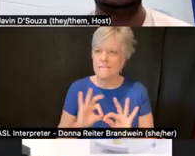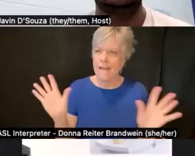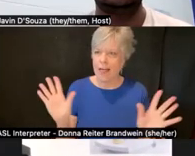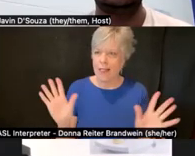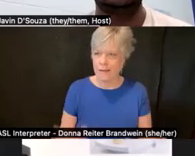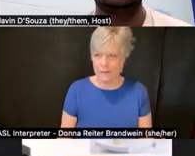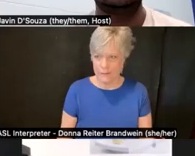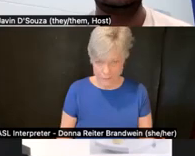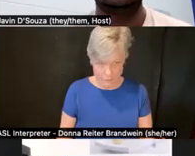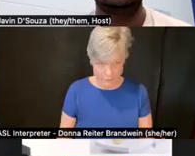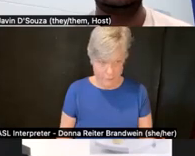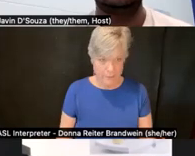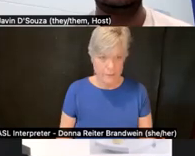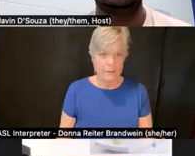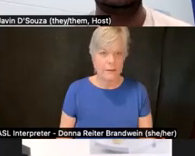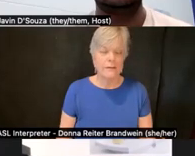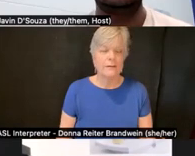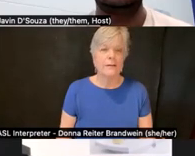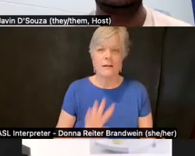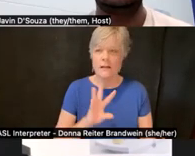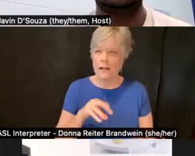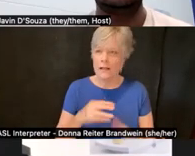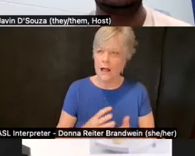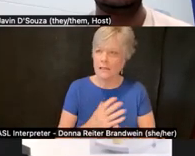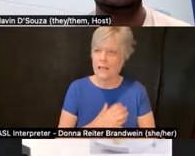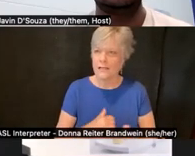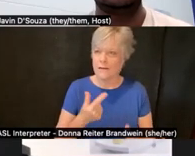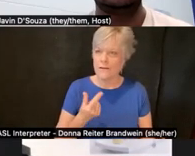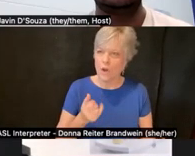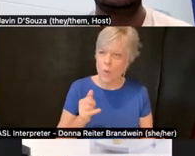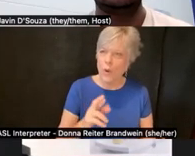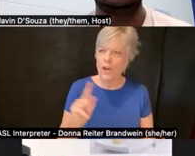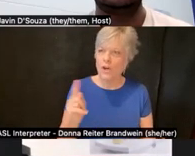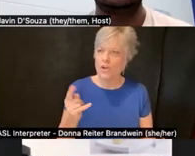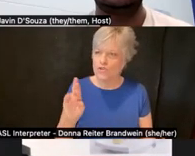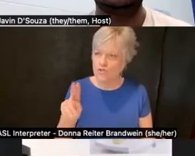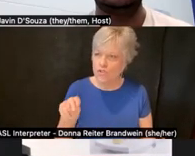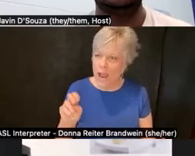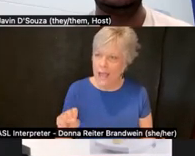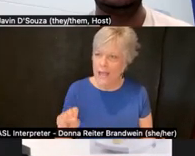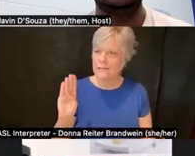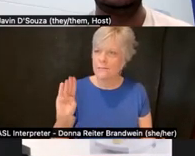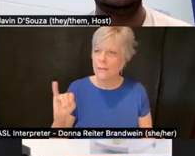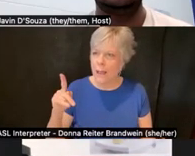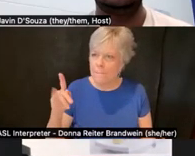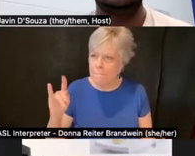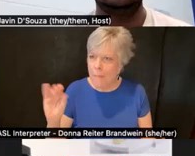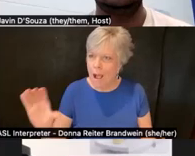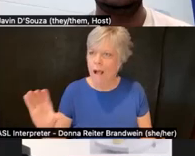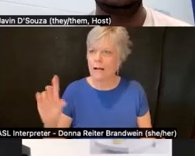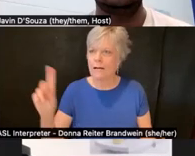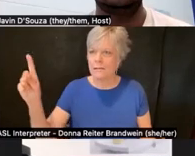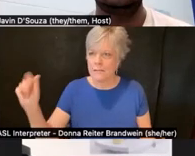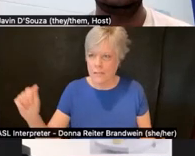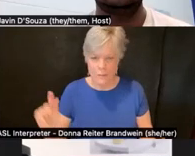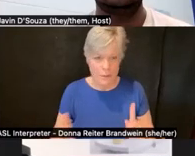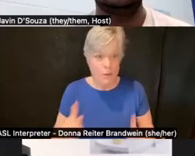of queer and trans BIPOC disabled folks. You can get a plain text PDF of this.